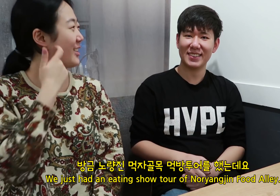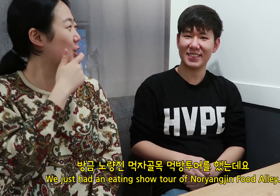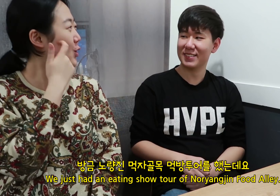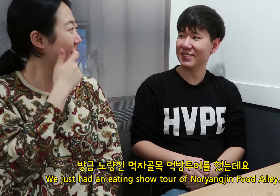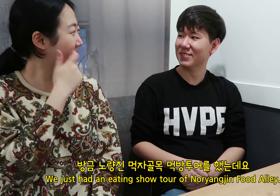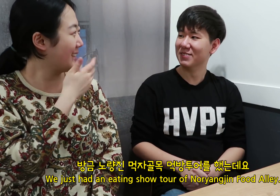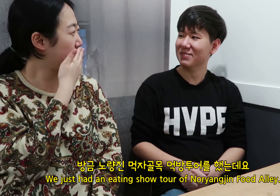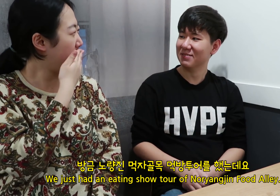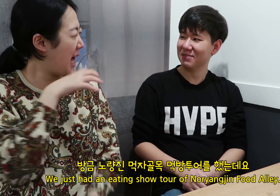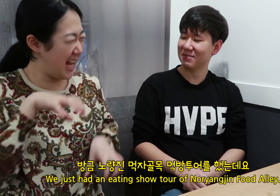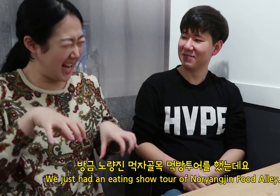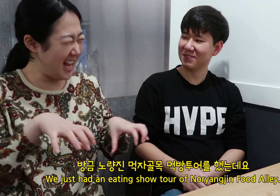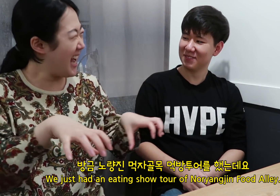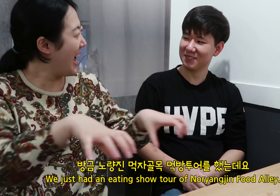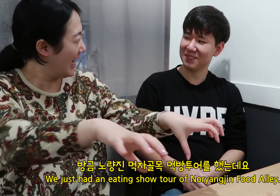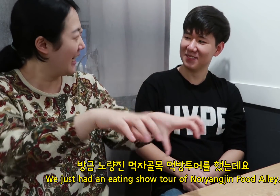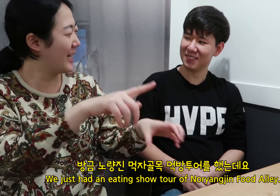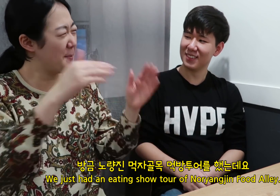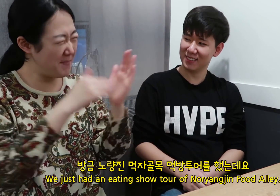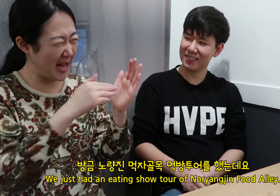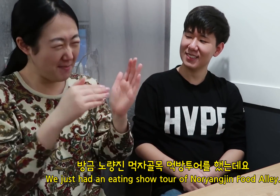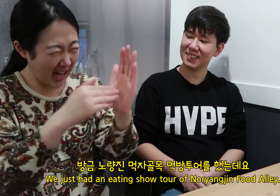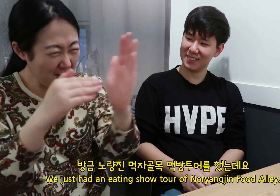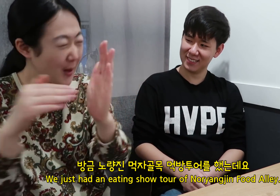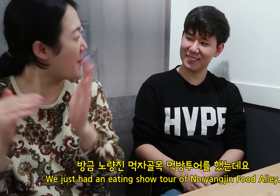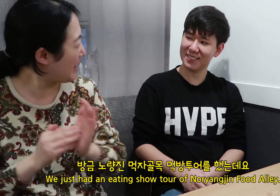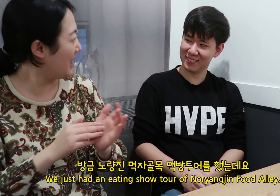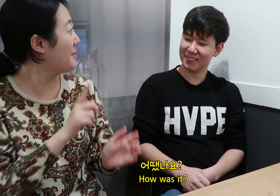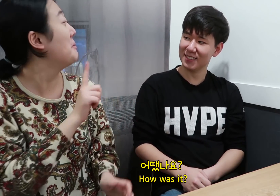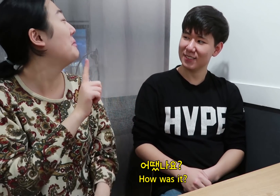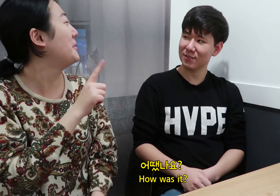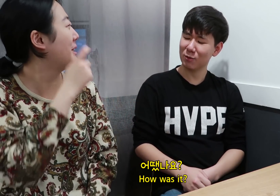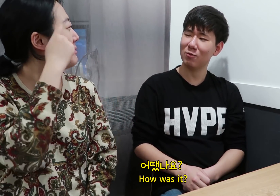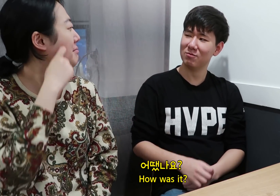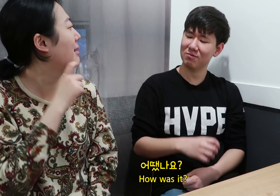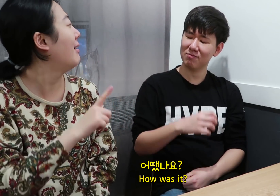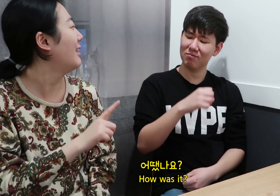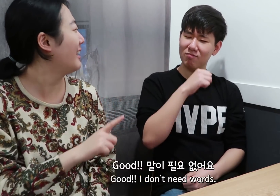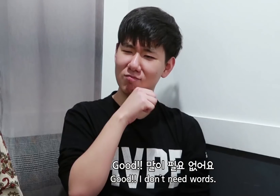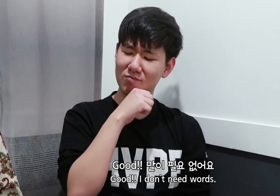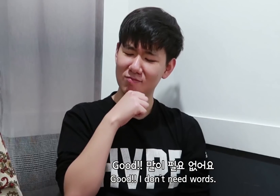We just had an eating show tour of Noryangjin Food Alley. How was it?